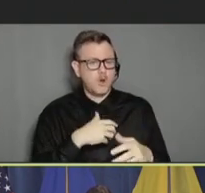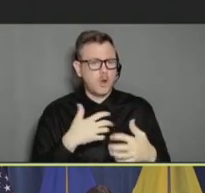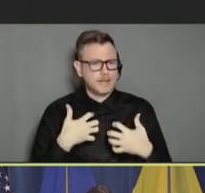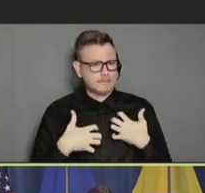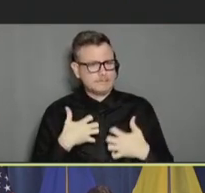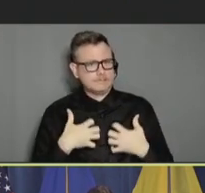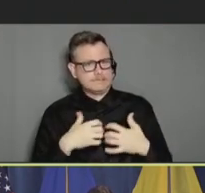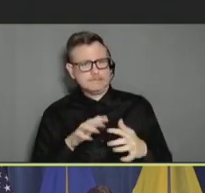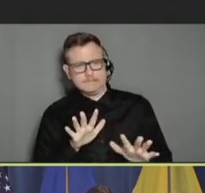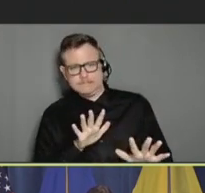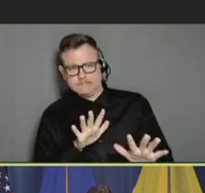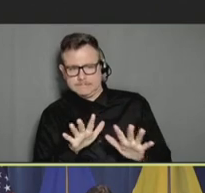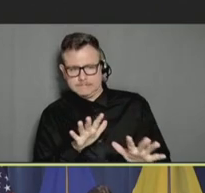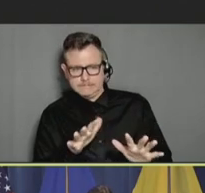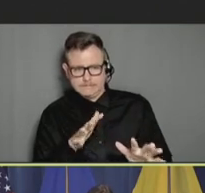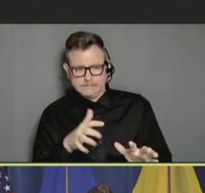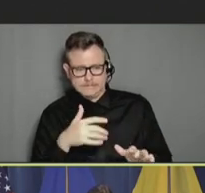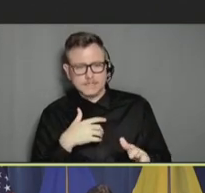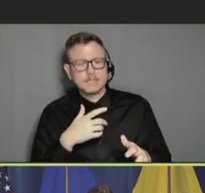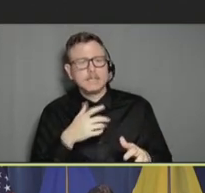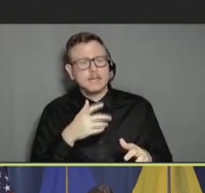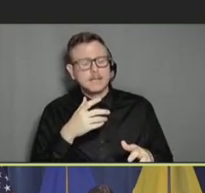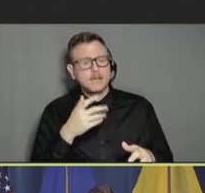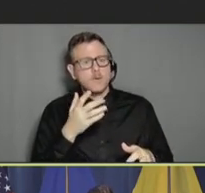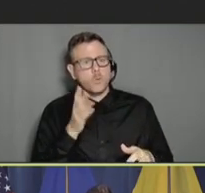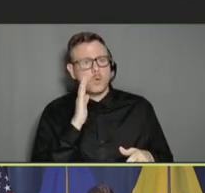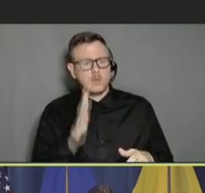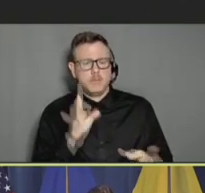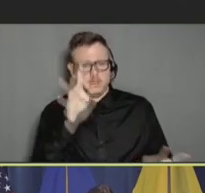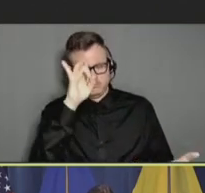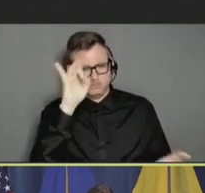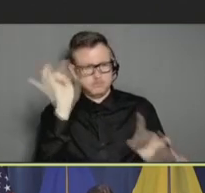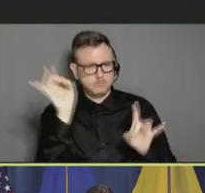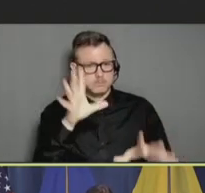to take would be tragic." And, you know, in the end, you know, sadly, some of this came